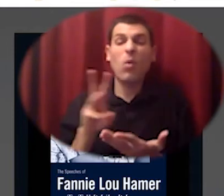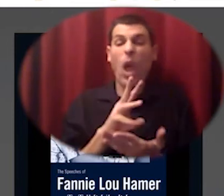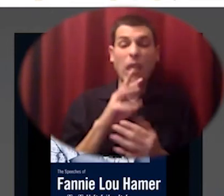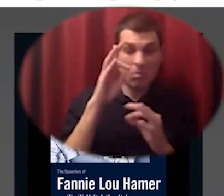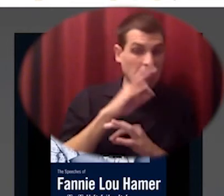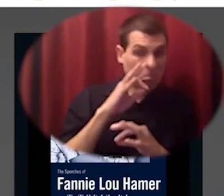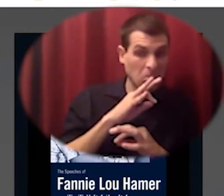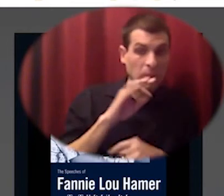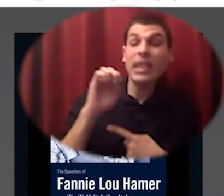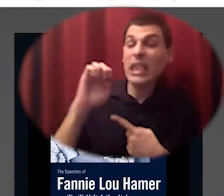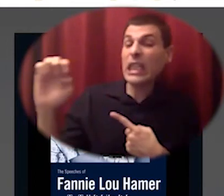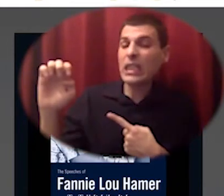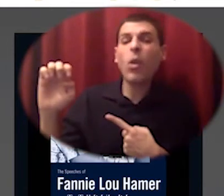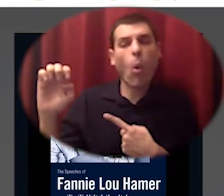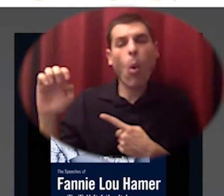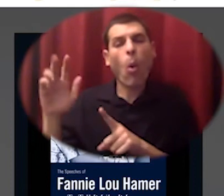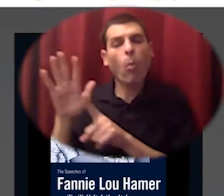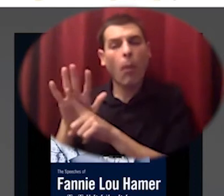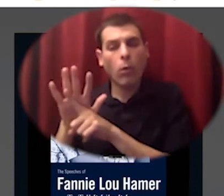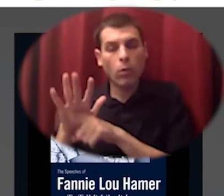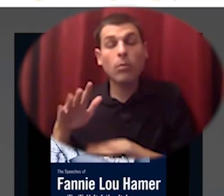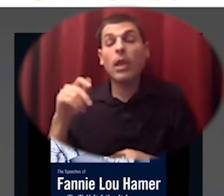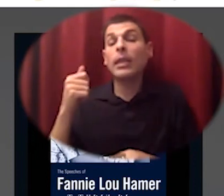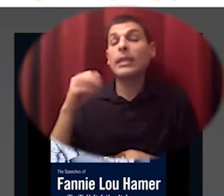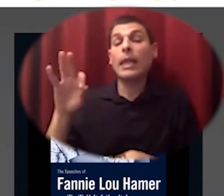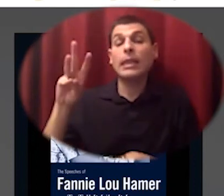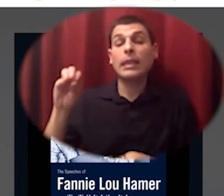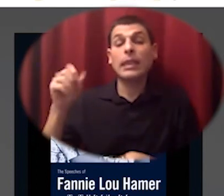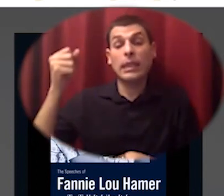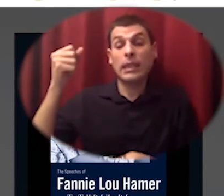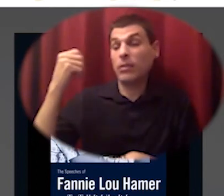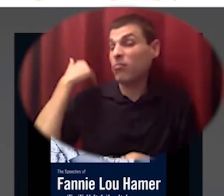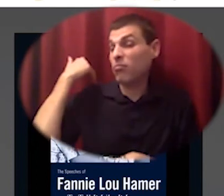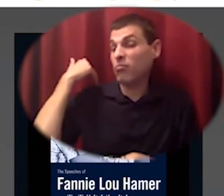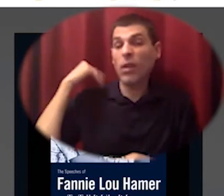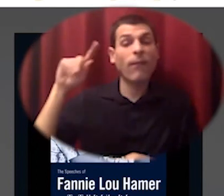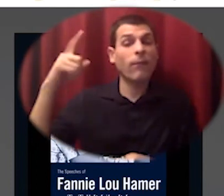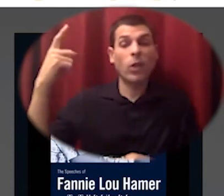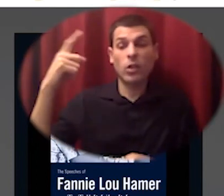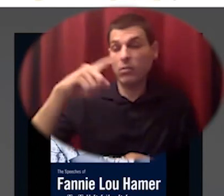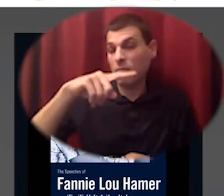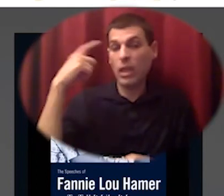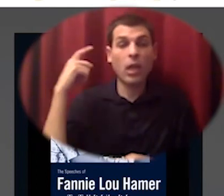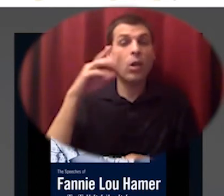the east coast in the 60s she was one of the first African-Americans in her community to register to